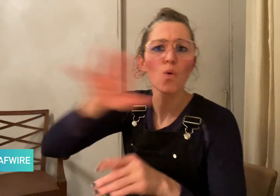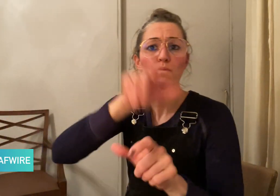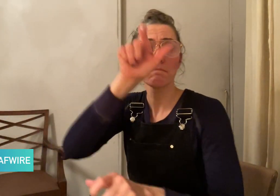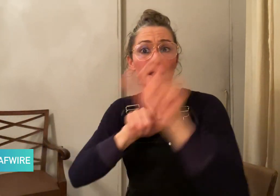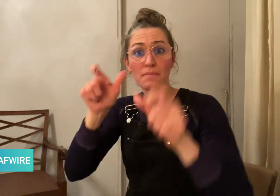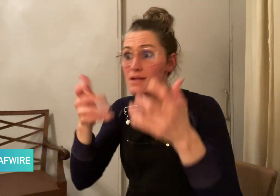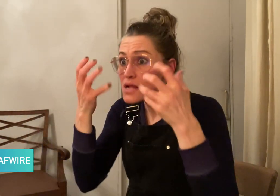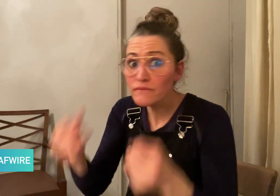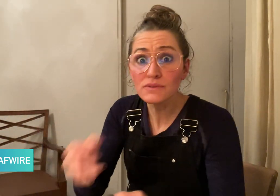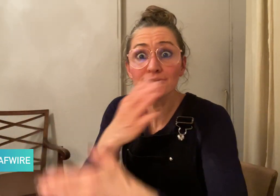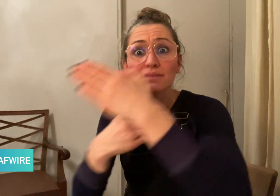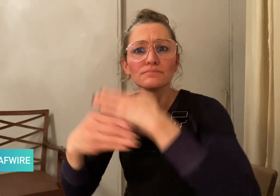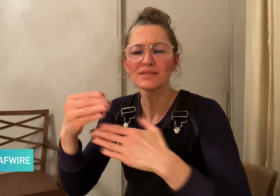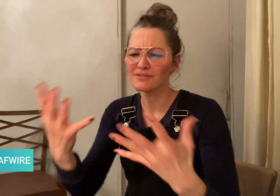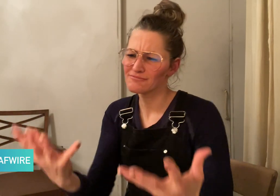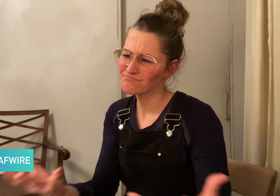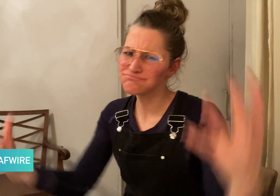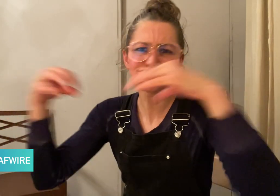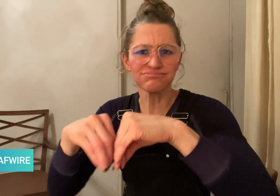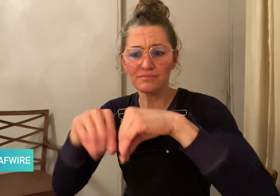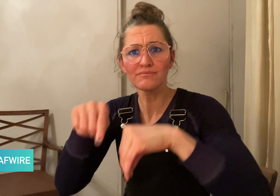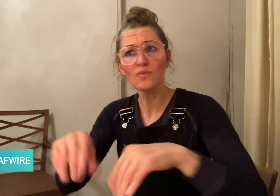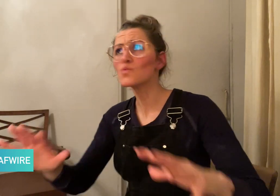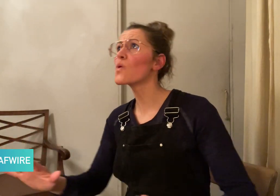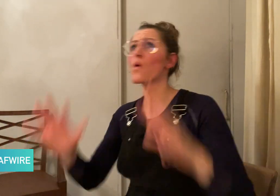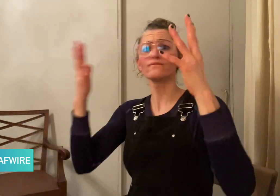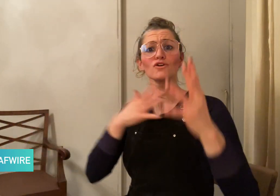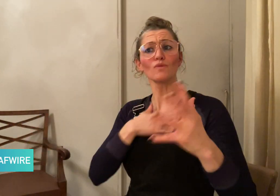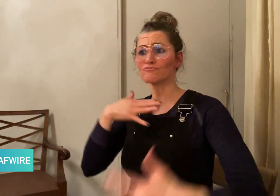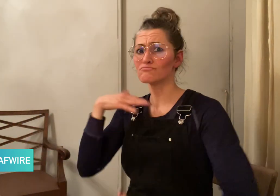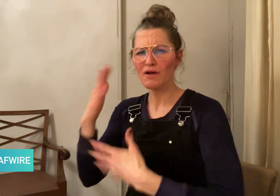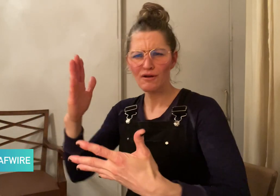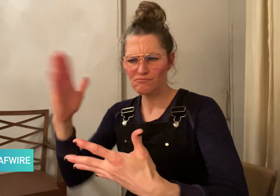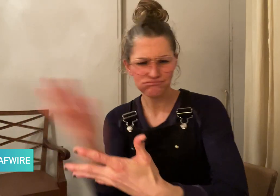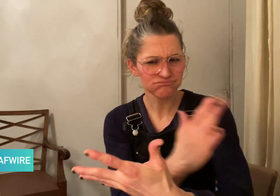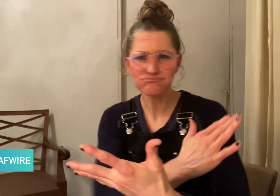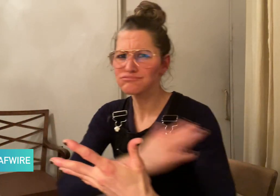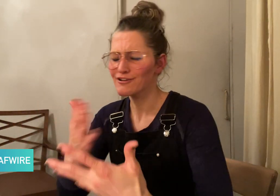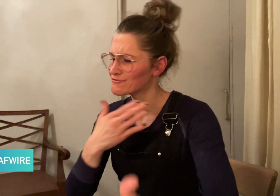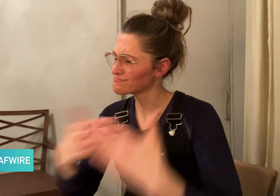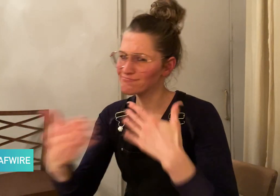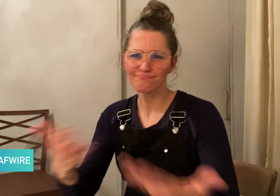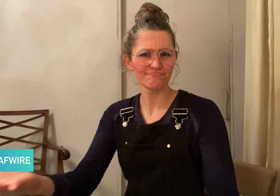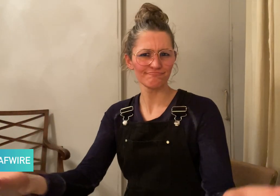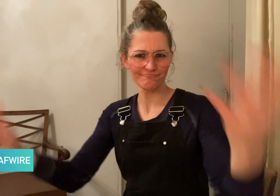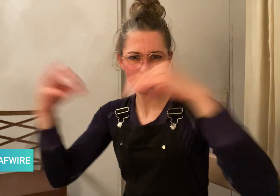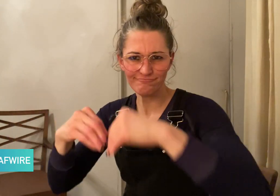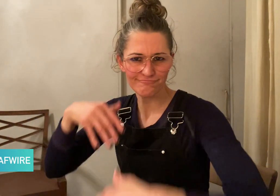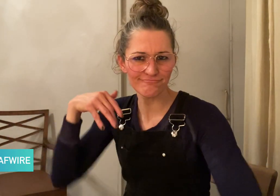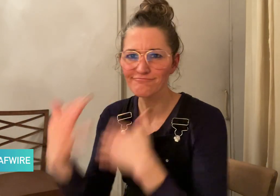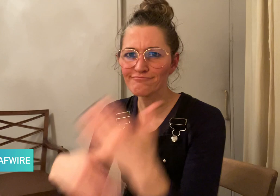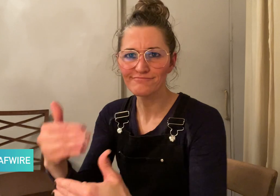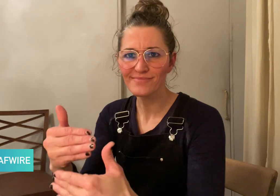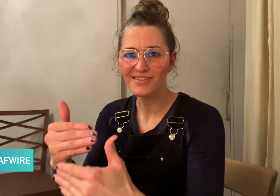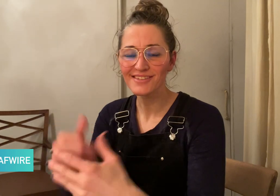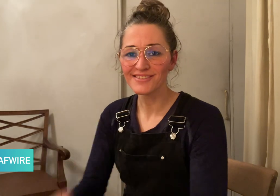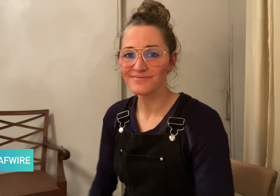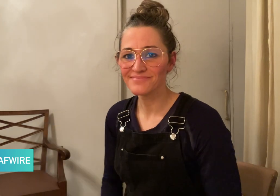equal inclusion for all people with disabilities in all areas of life.